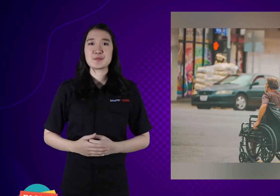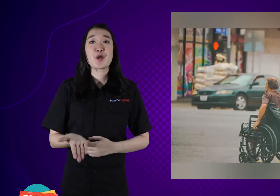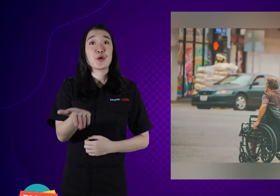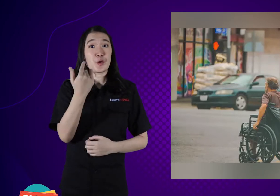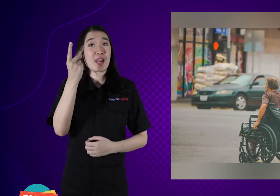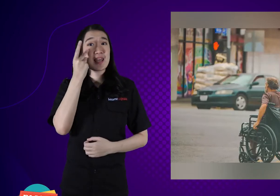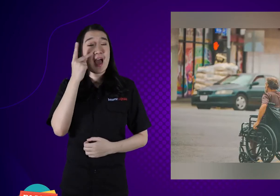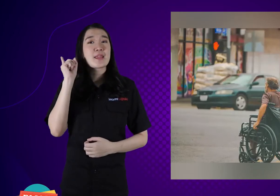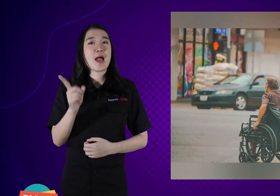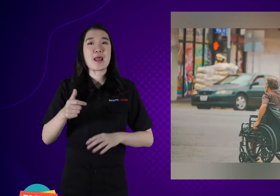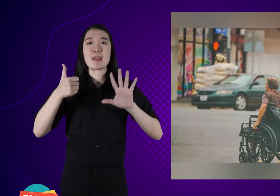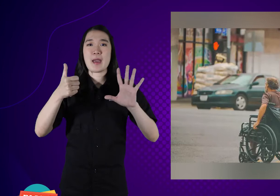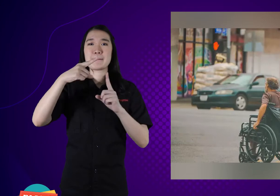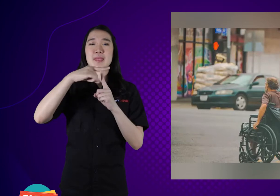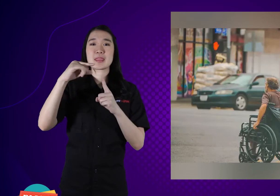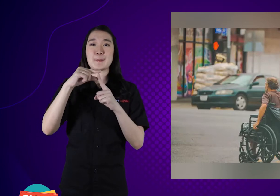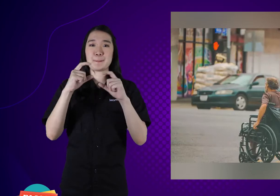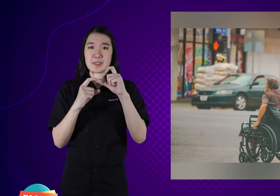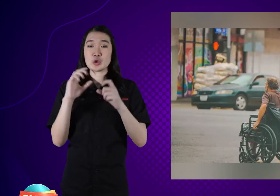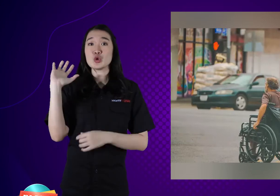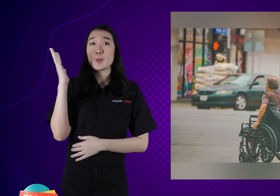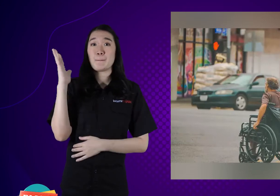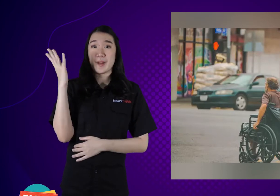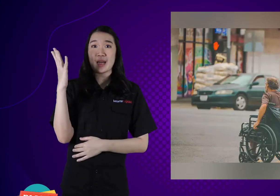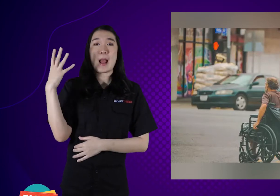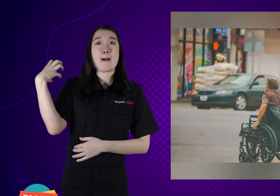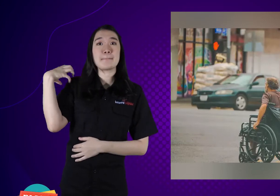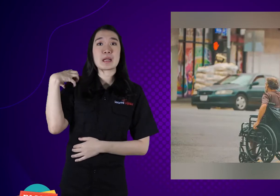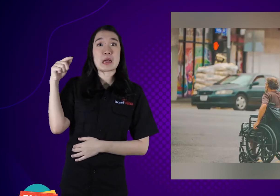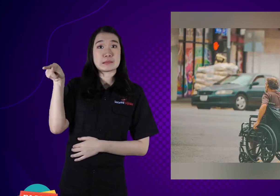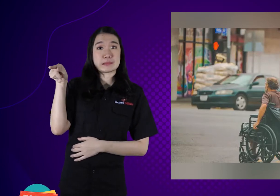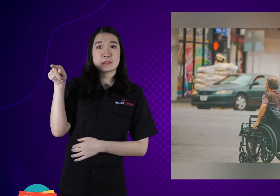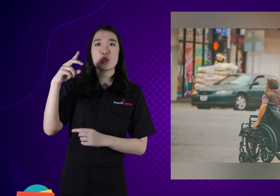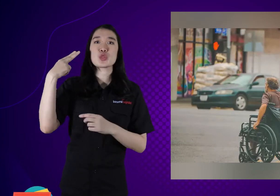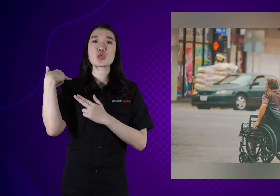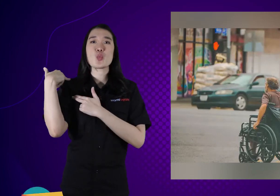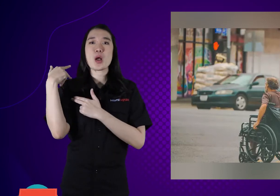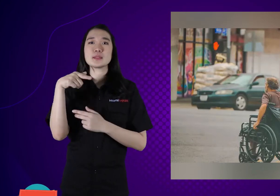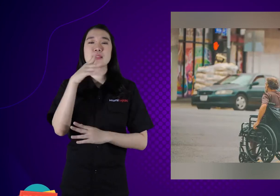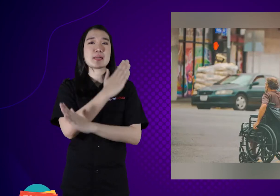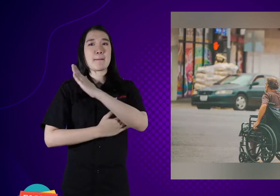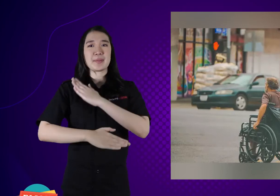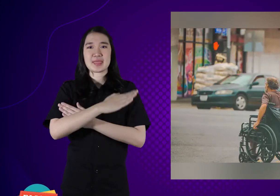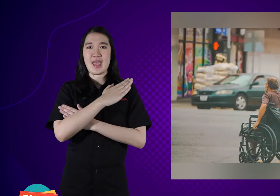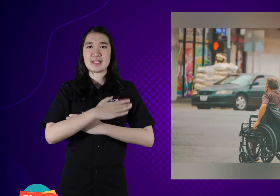Let's take a look at 6 important tips, an American resource that focuses on the Disabilities section.